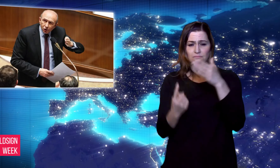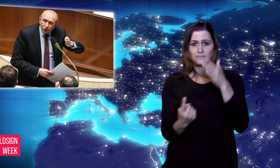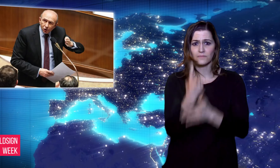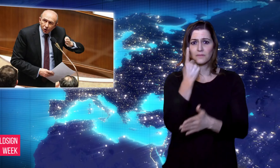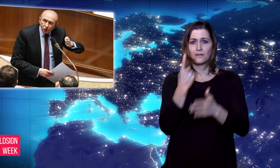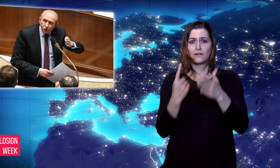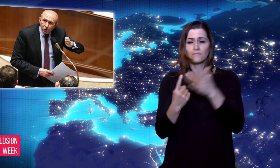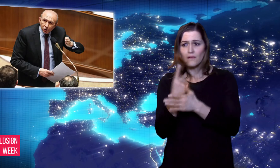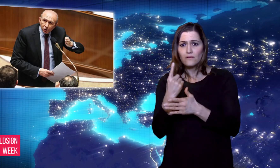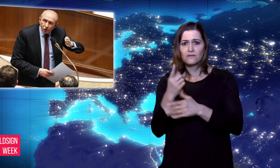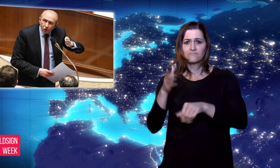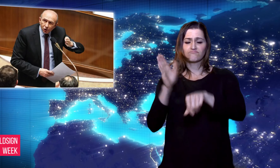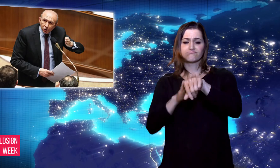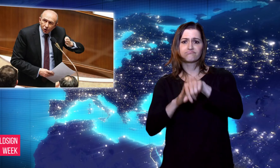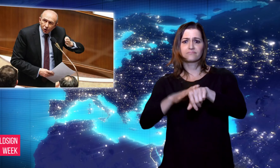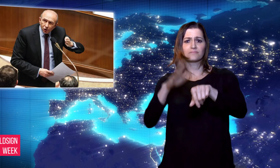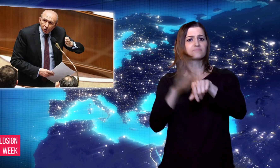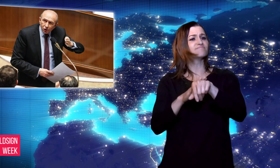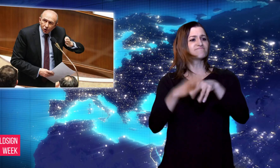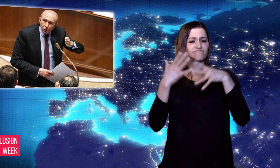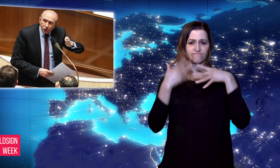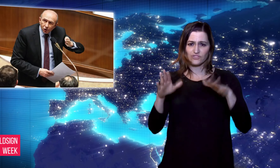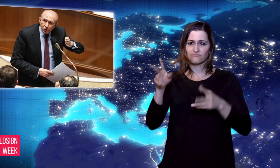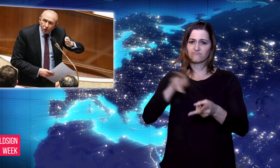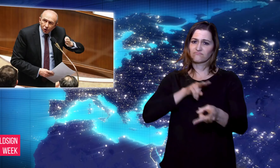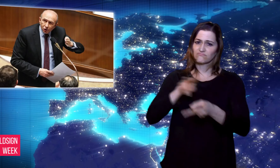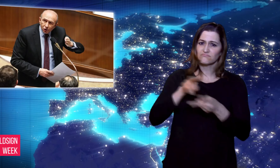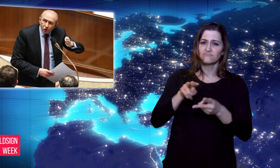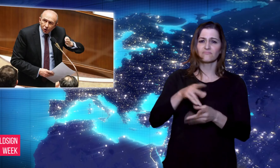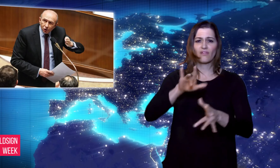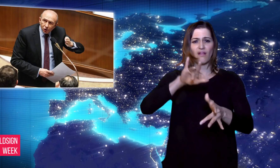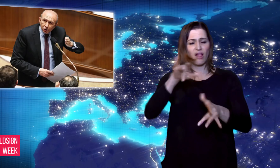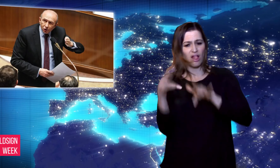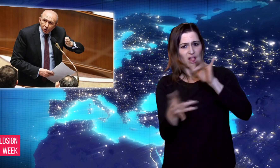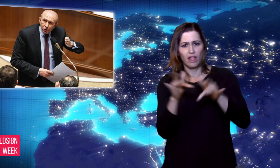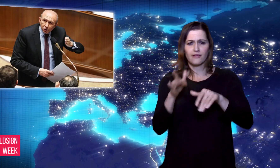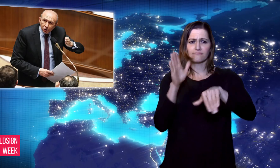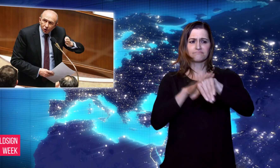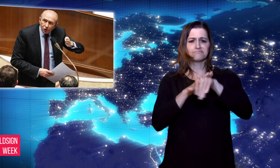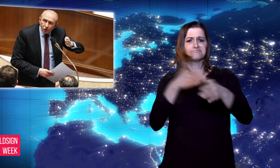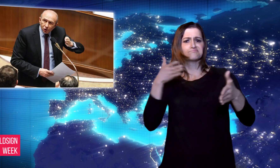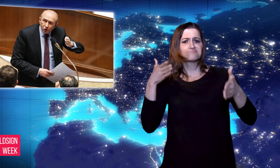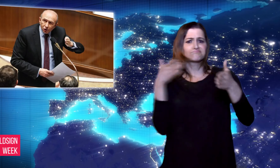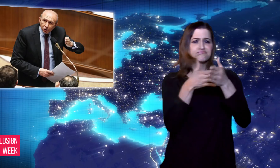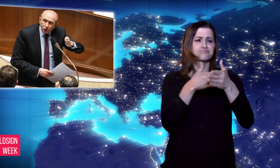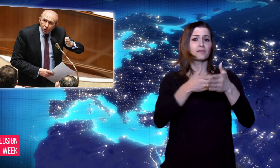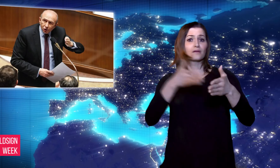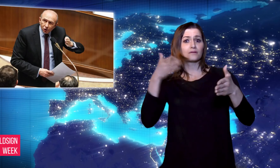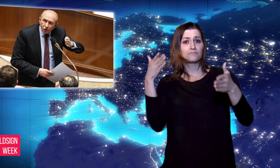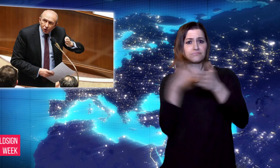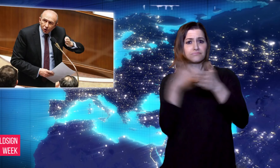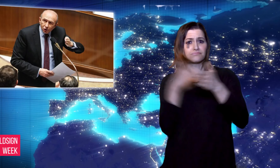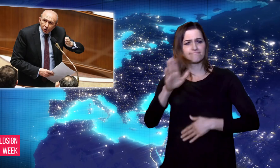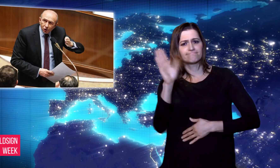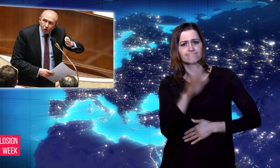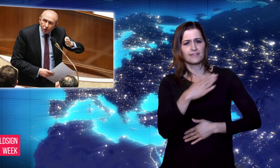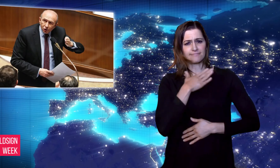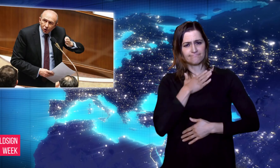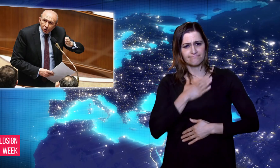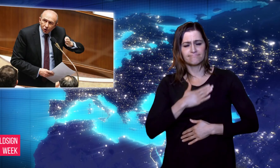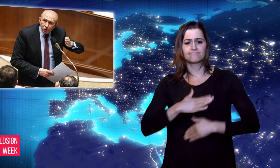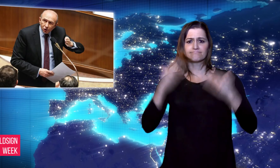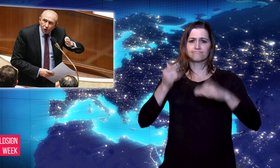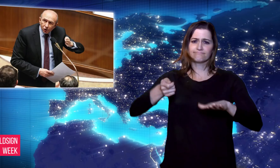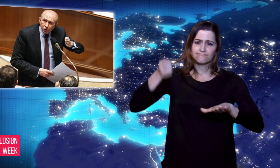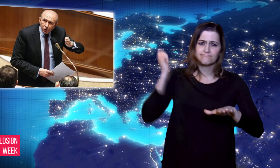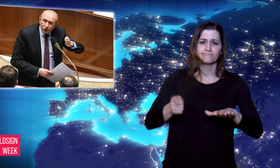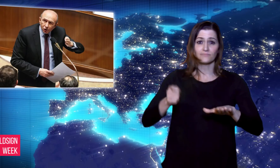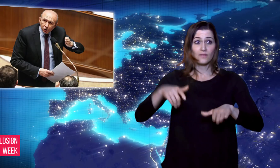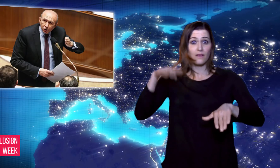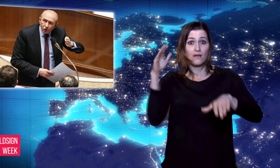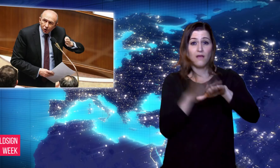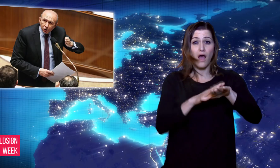#MeToo movement is empowering women to